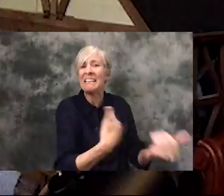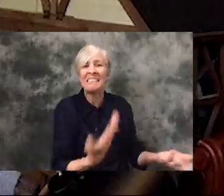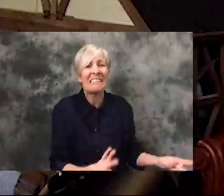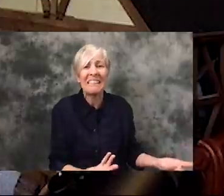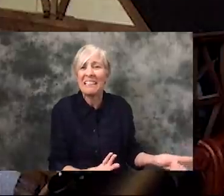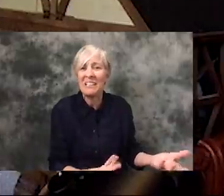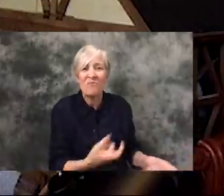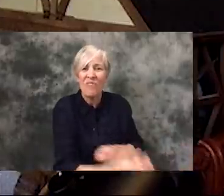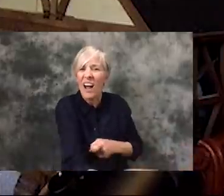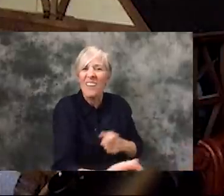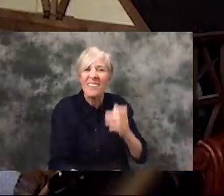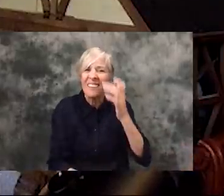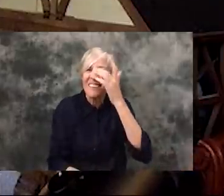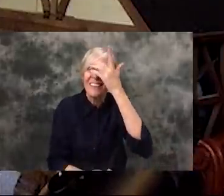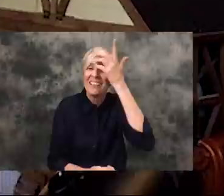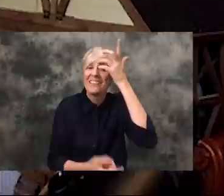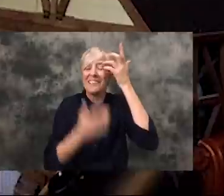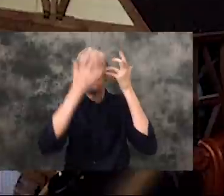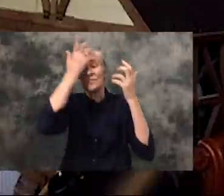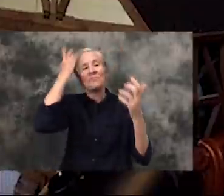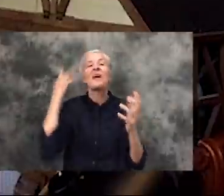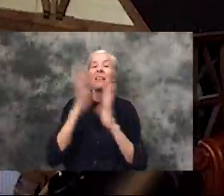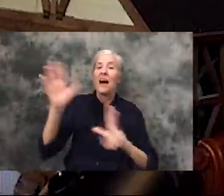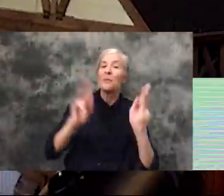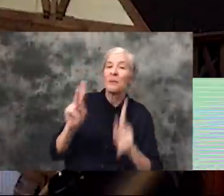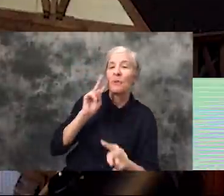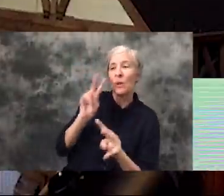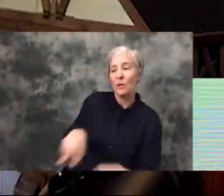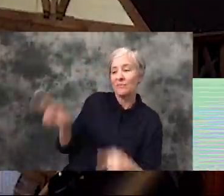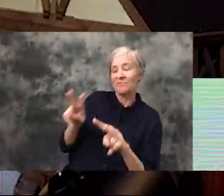A lot of people are seen in Alabama as the stereotype of